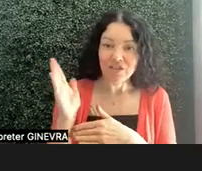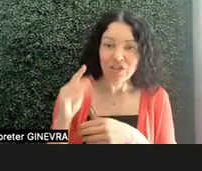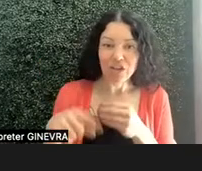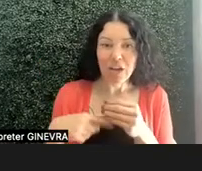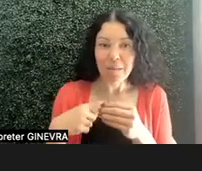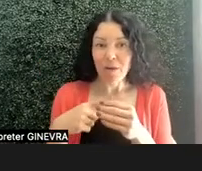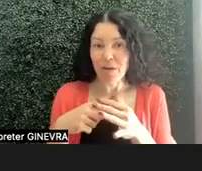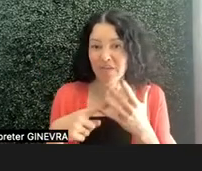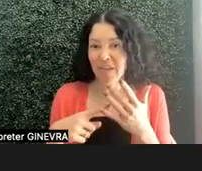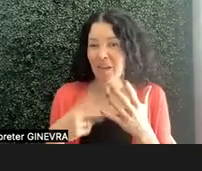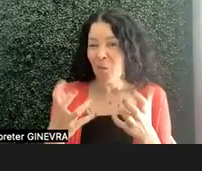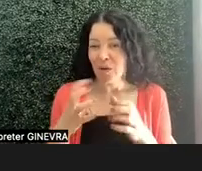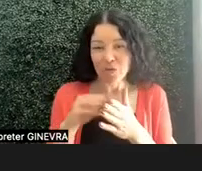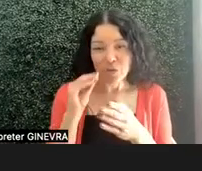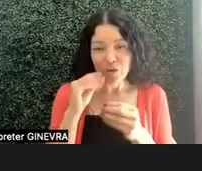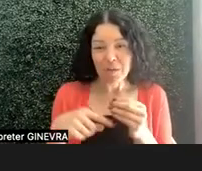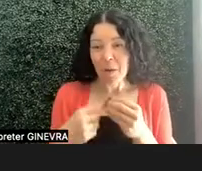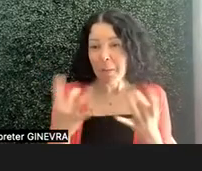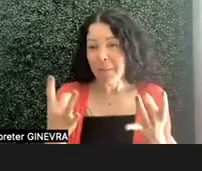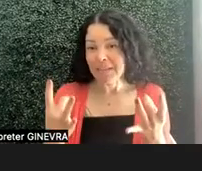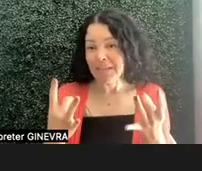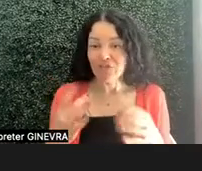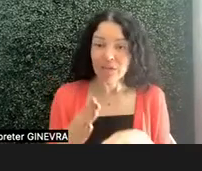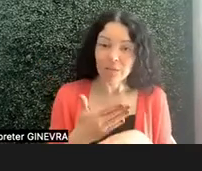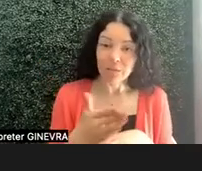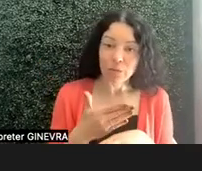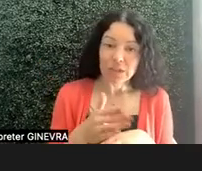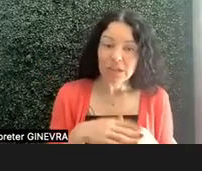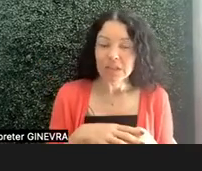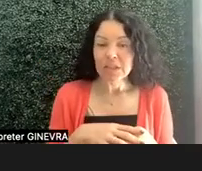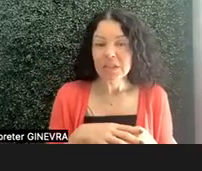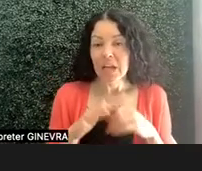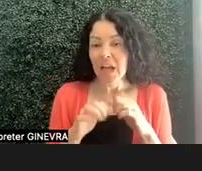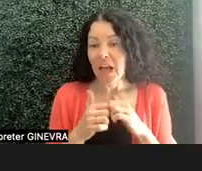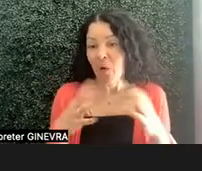They wanted to learn about meditation, music. They wanted to know about how Hollywood movies have